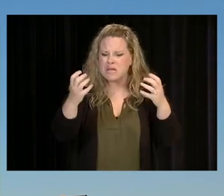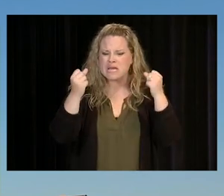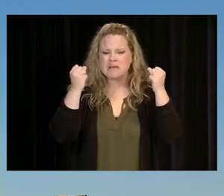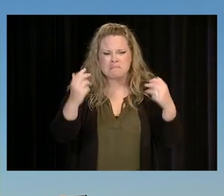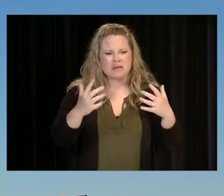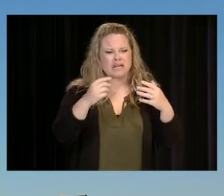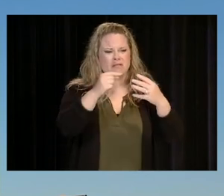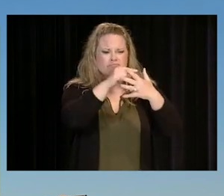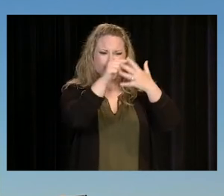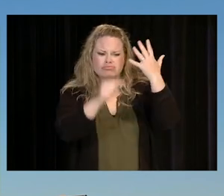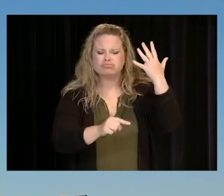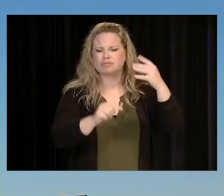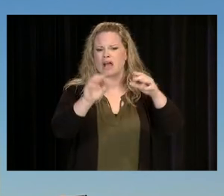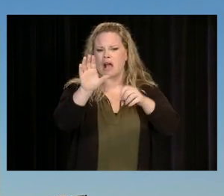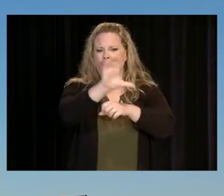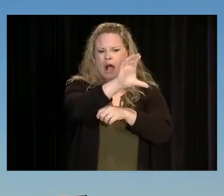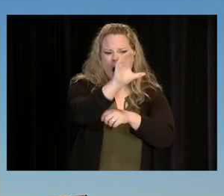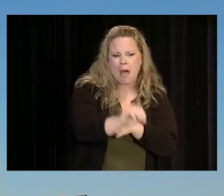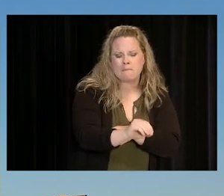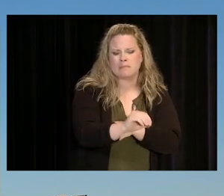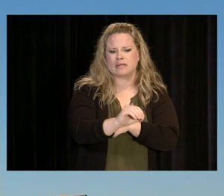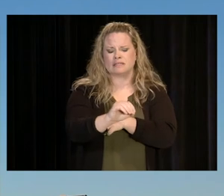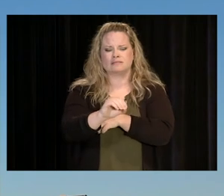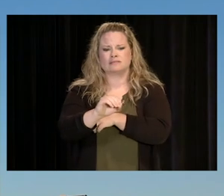50 OR MORE WORLD CHANGING COMPANIES, CHARITIES,